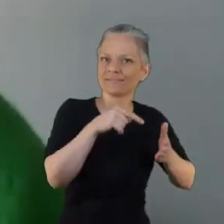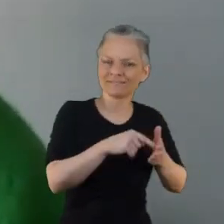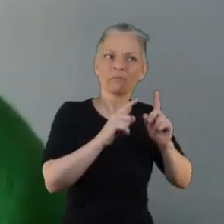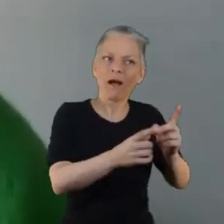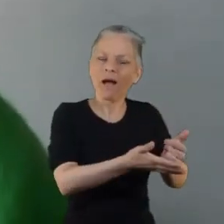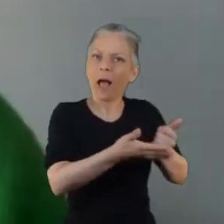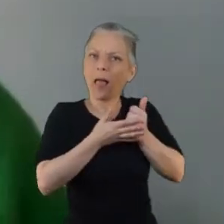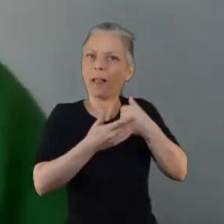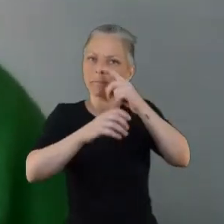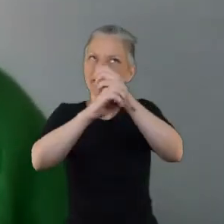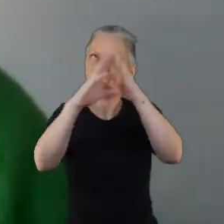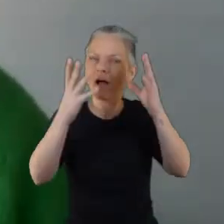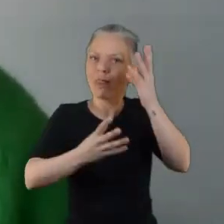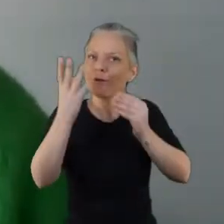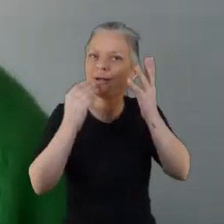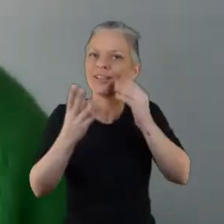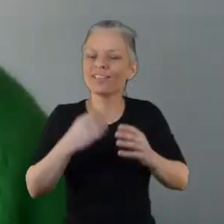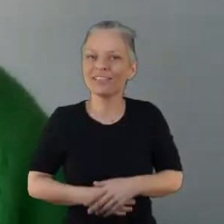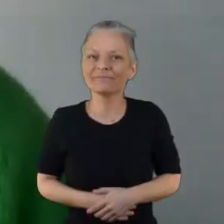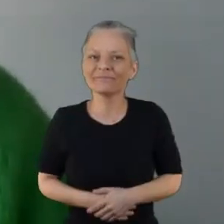I think it showed people that you know we really do want to hear from you and we'll